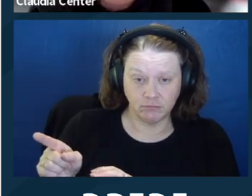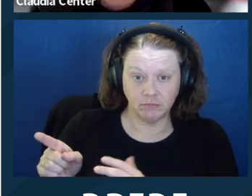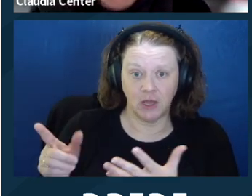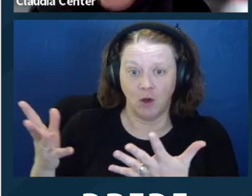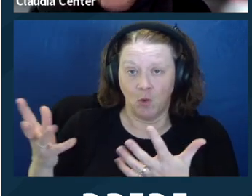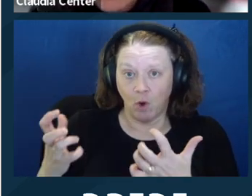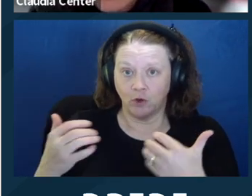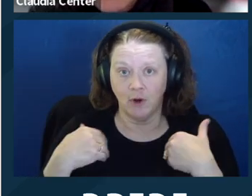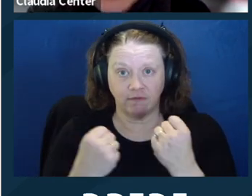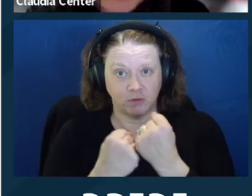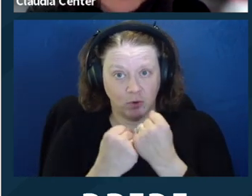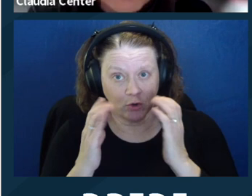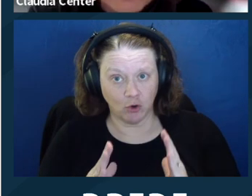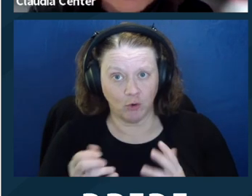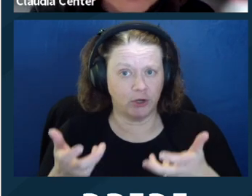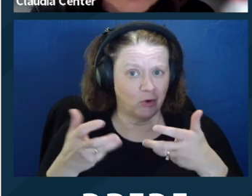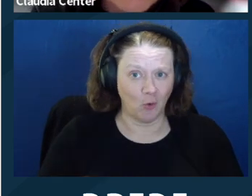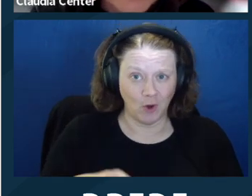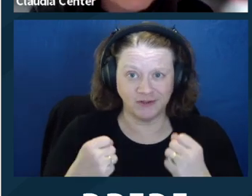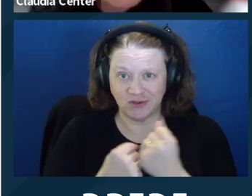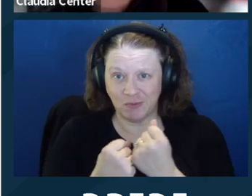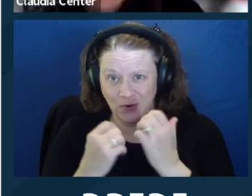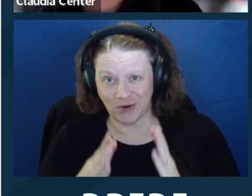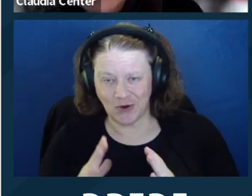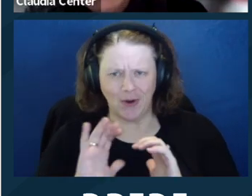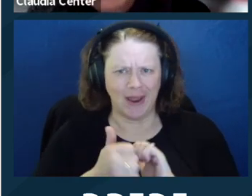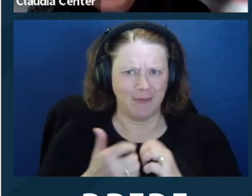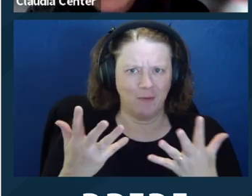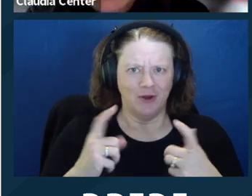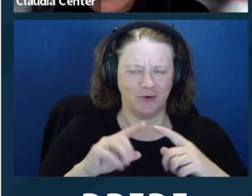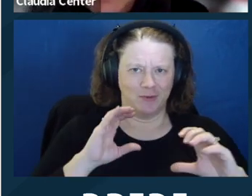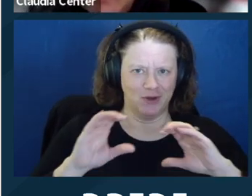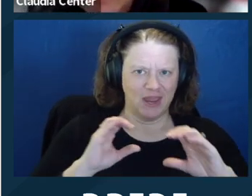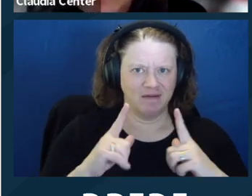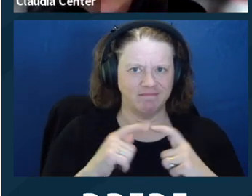and so on. I make my own assessment about whether the